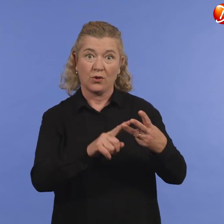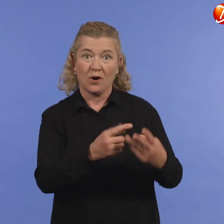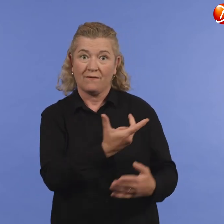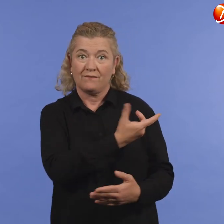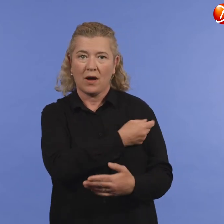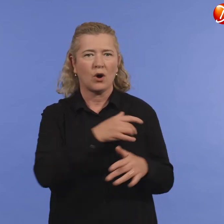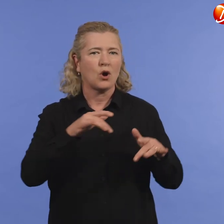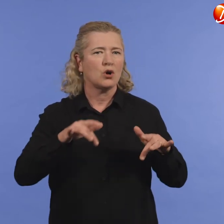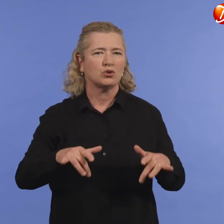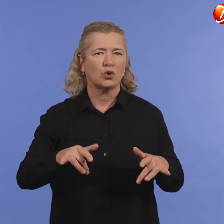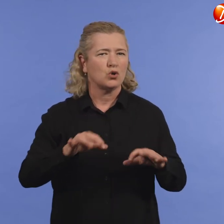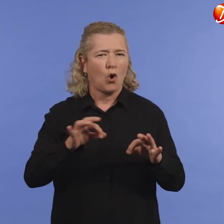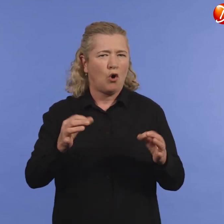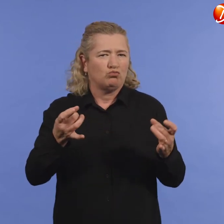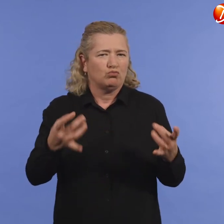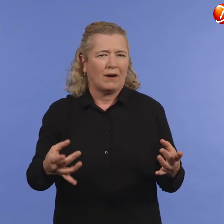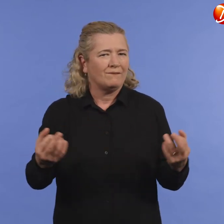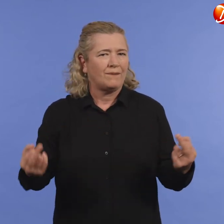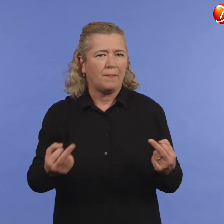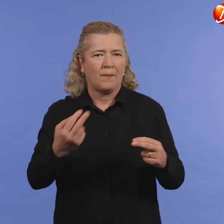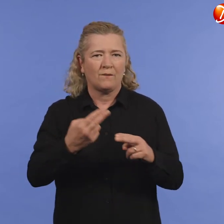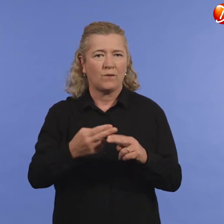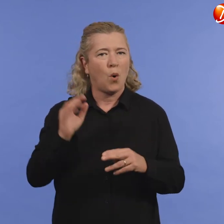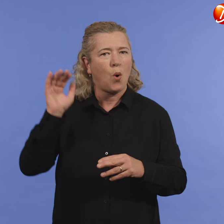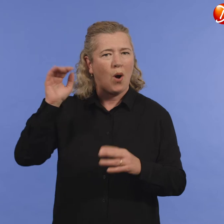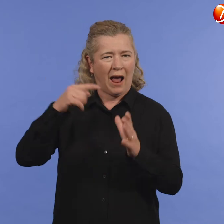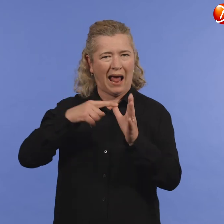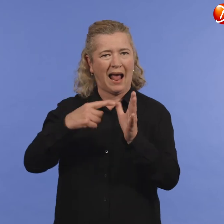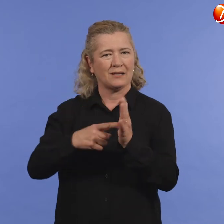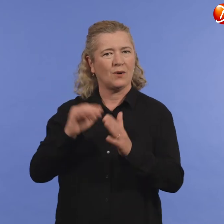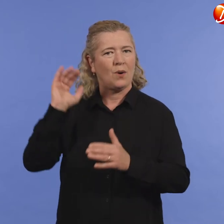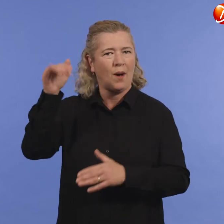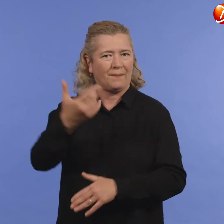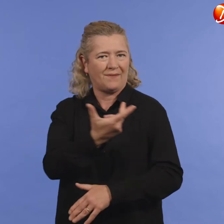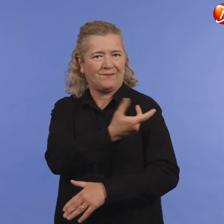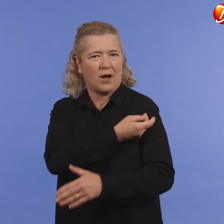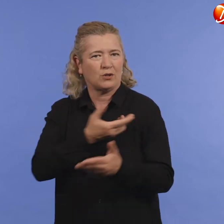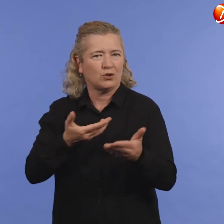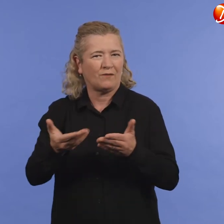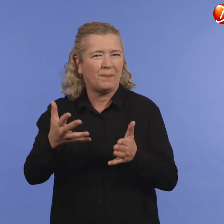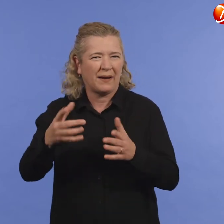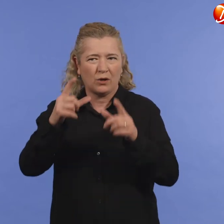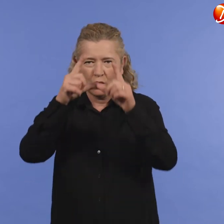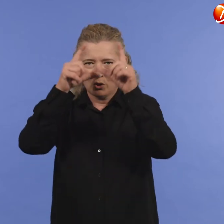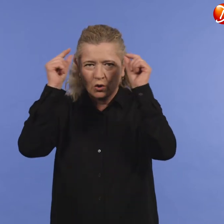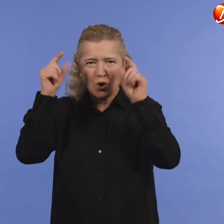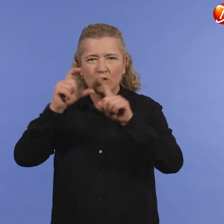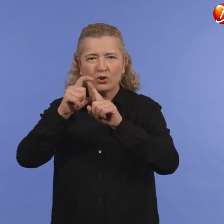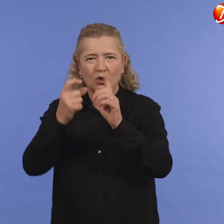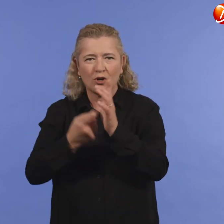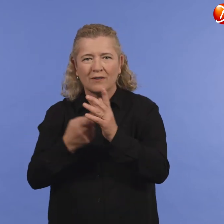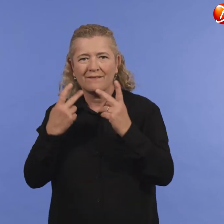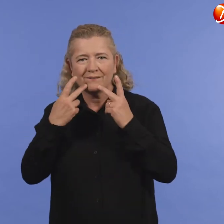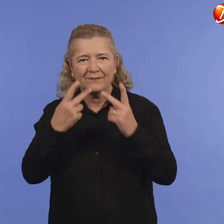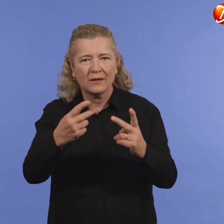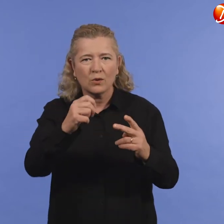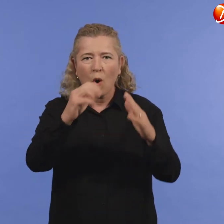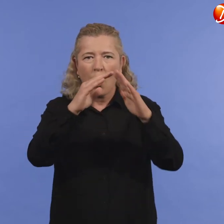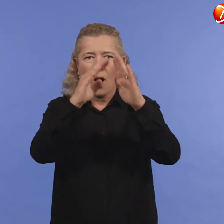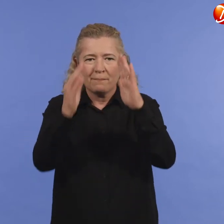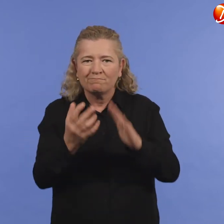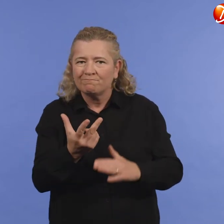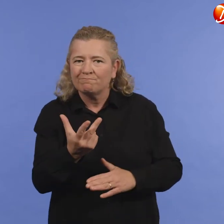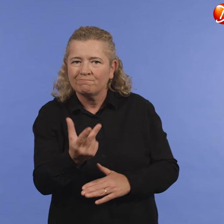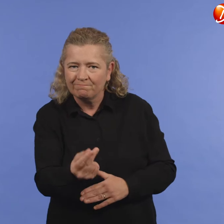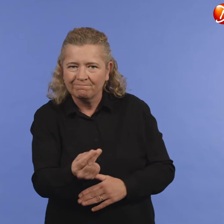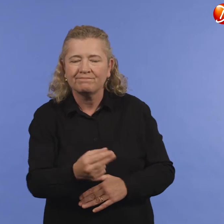Third doses are not currently available through the at-home vaccination service.